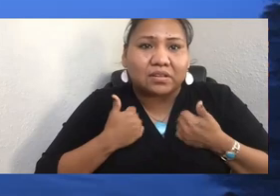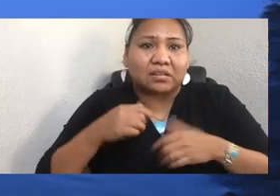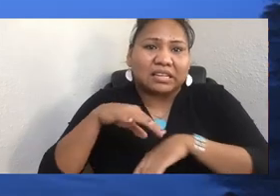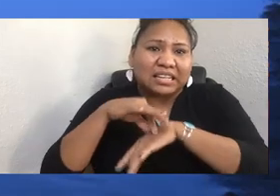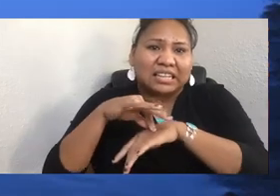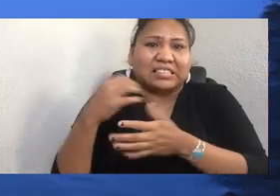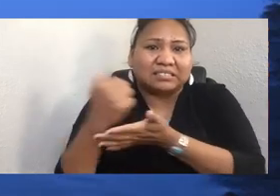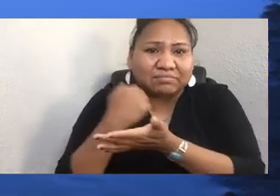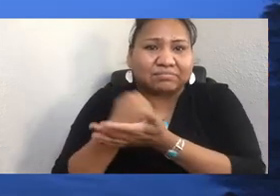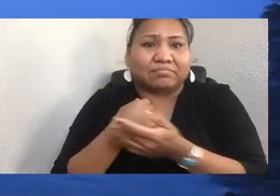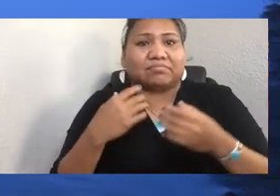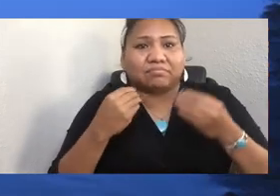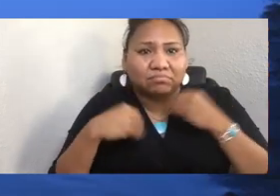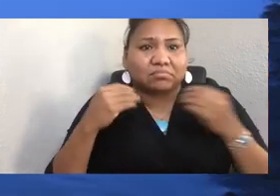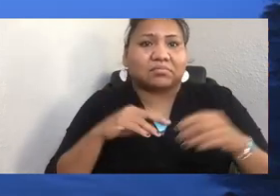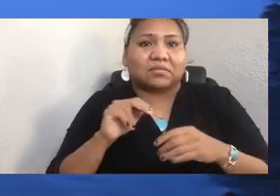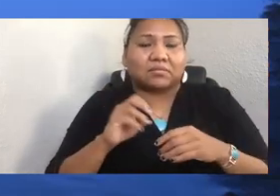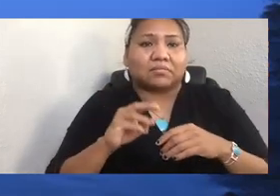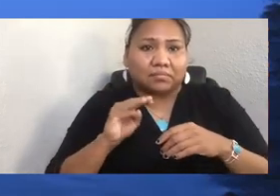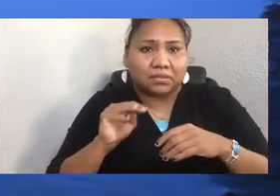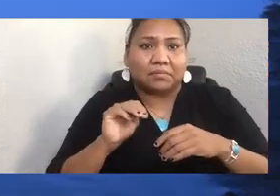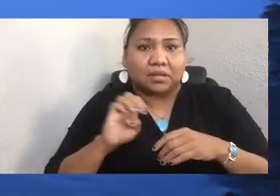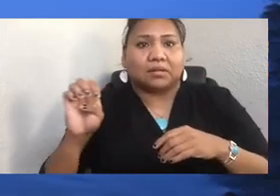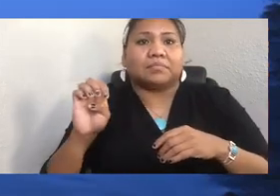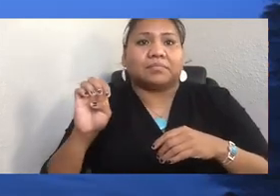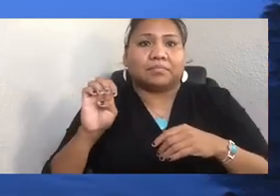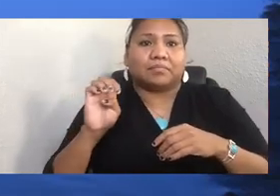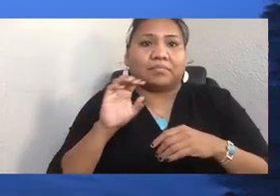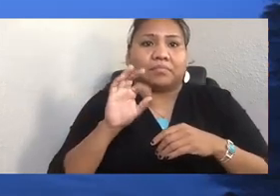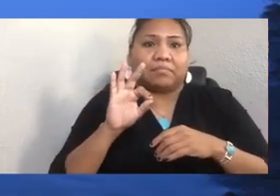from who brought me fishing, and we caught like, 40, fish in one day. It was amazing.